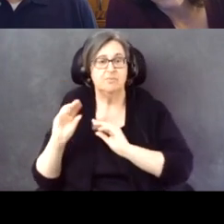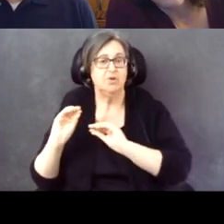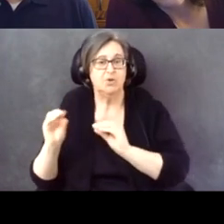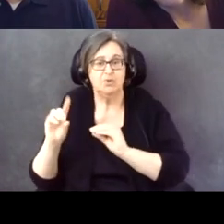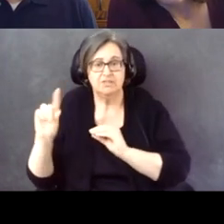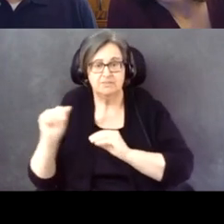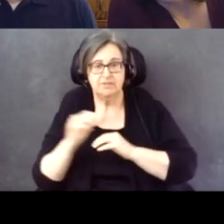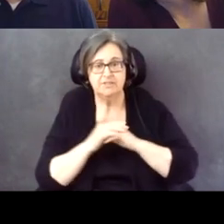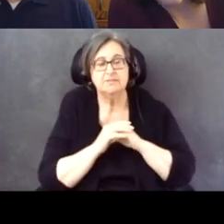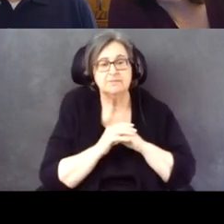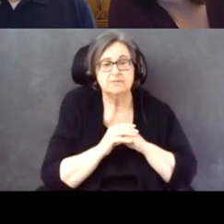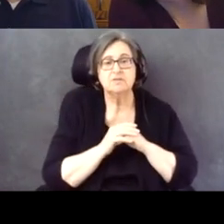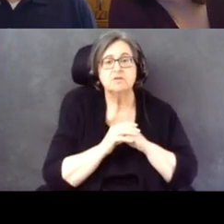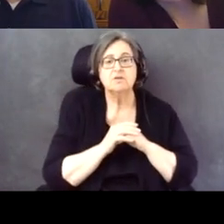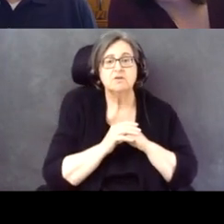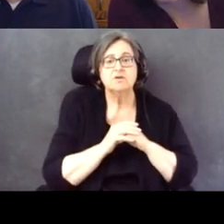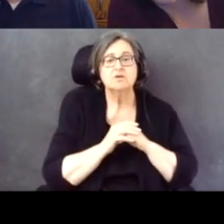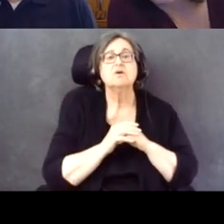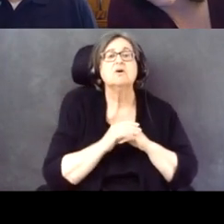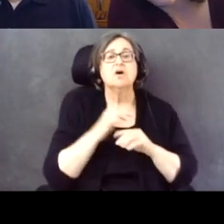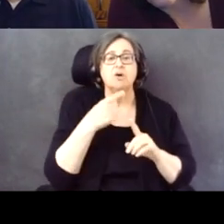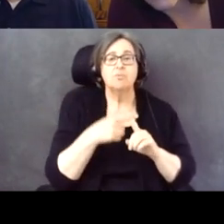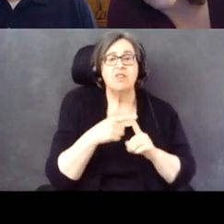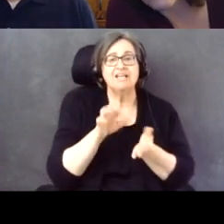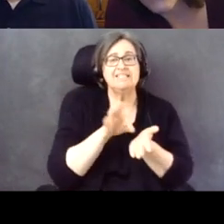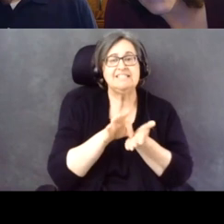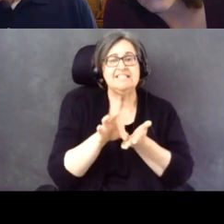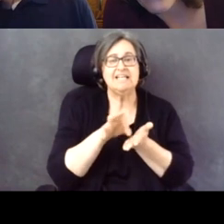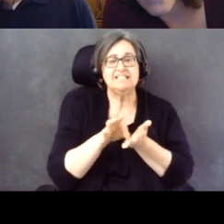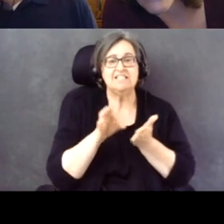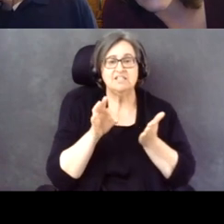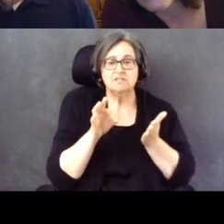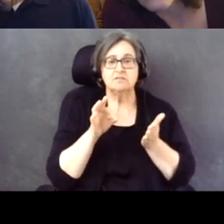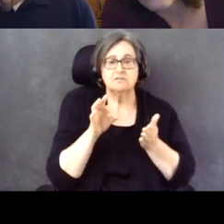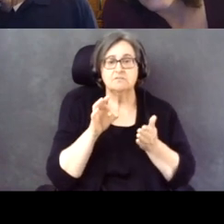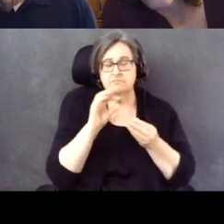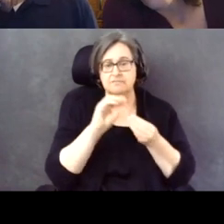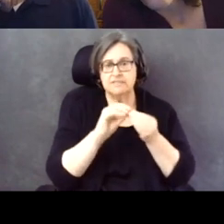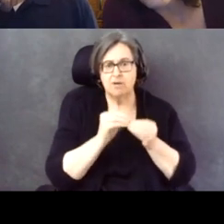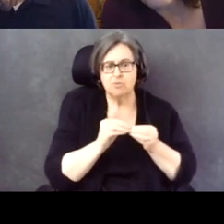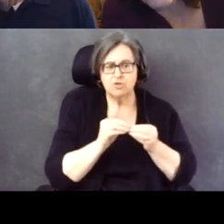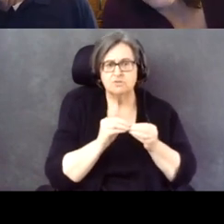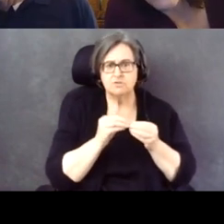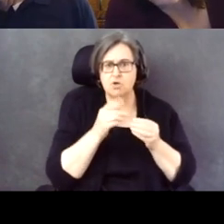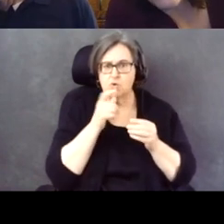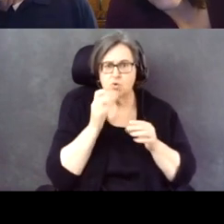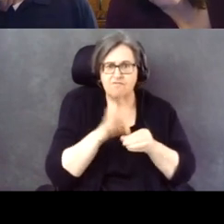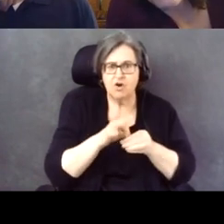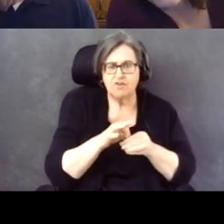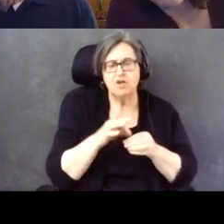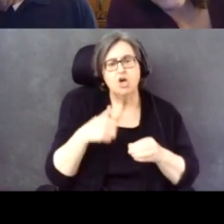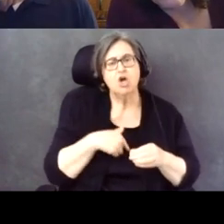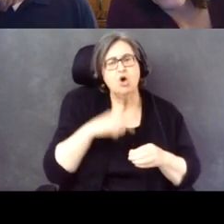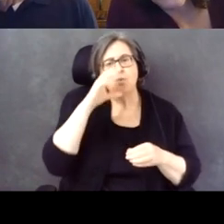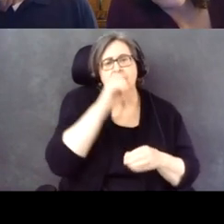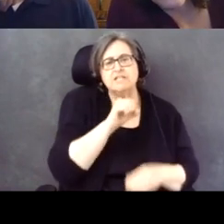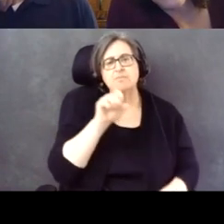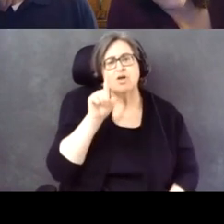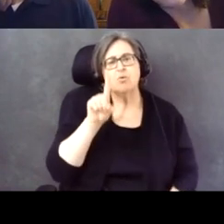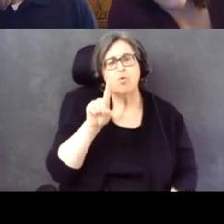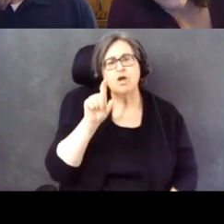Combined with the Census turn out data, we estimate that 1.95 million people with disabilities